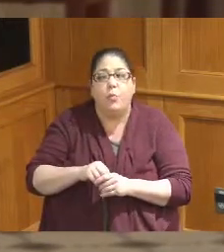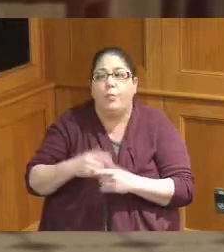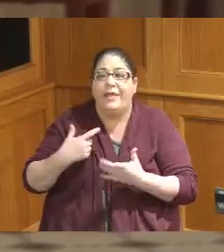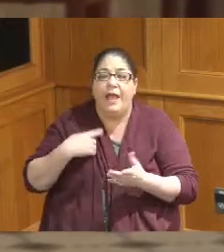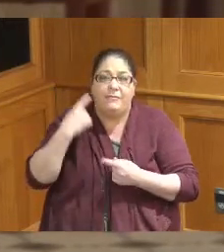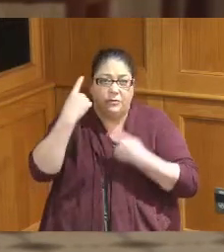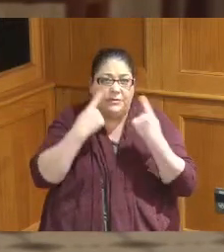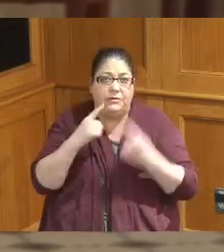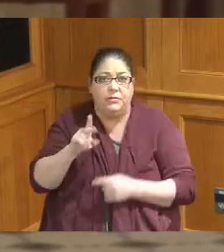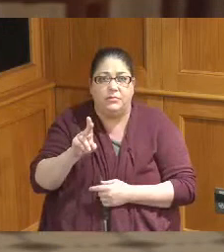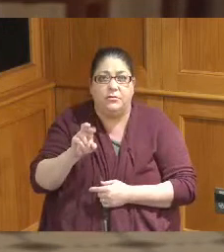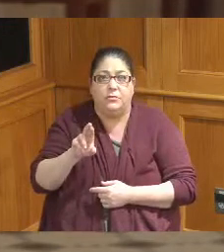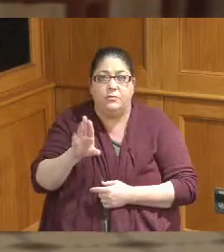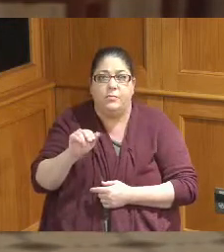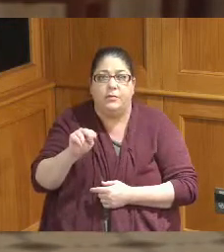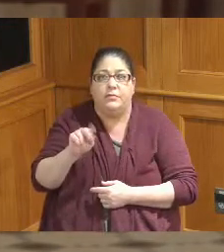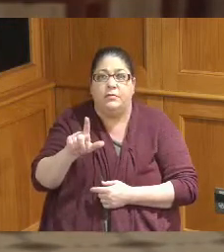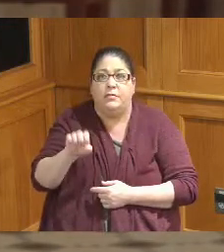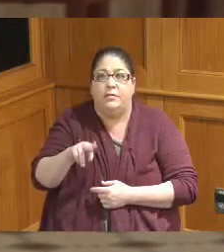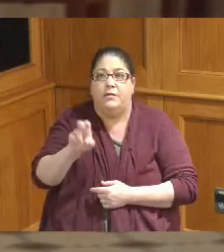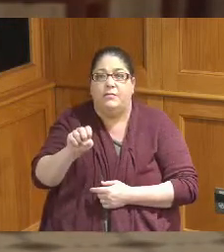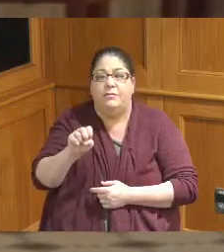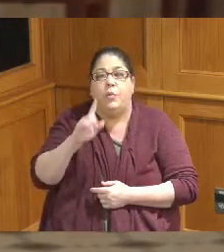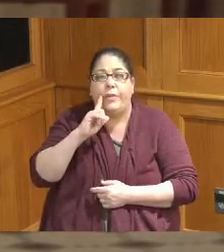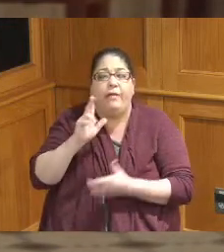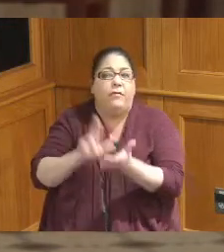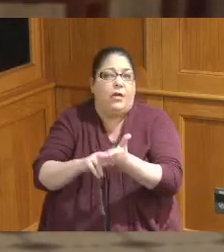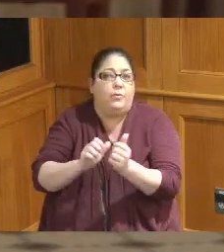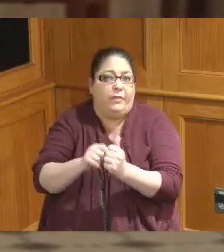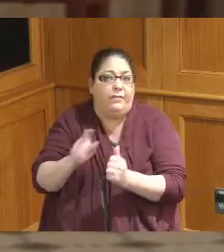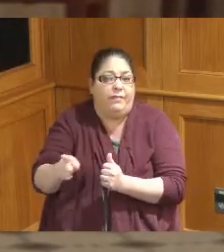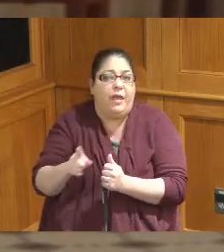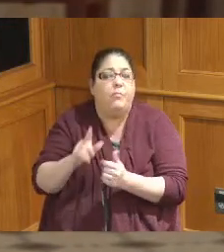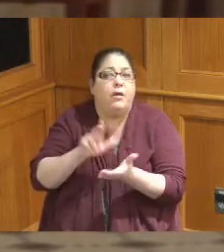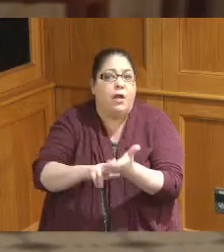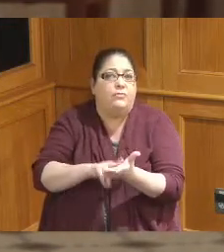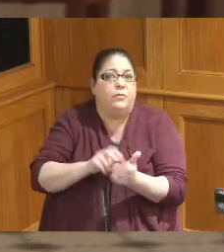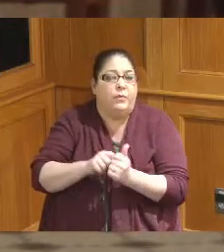we we're under contract we're going through the Contracting phase with them right now okay great